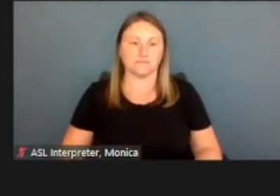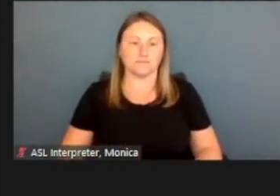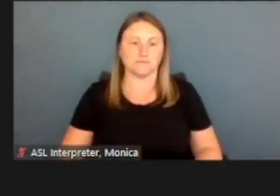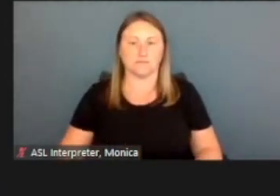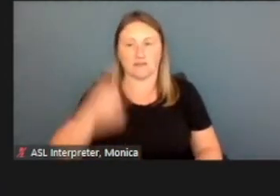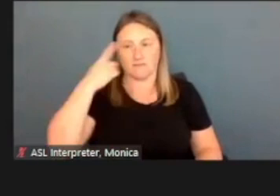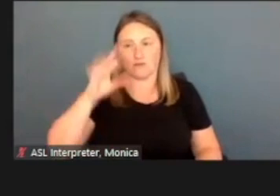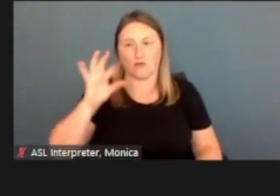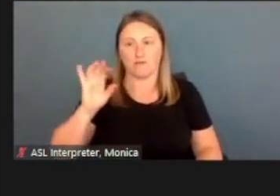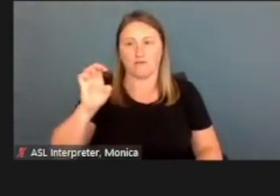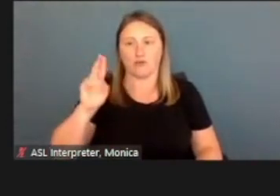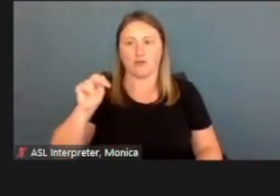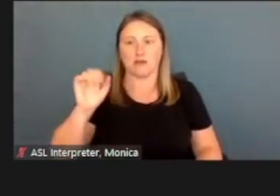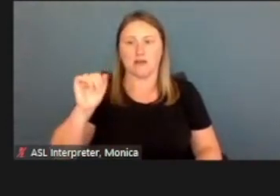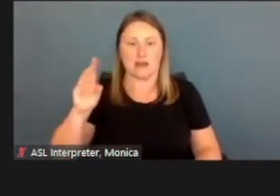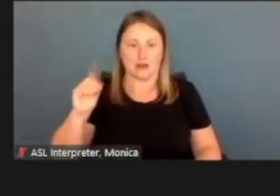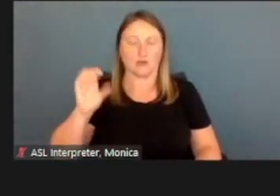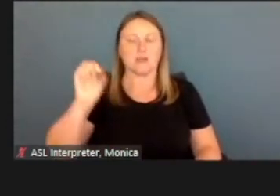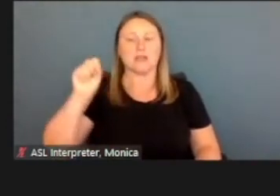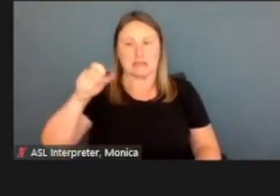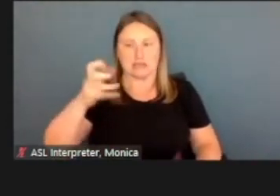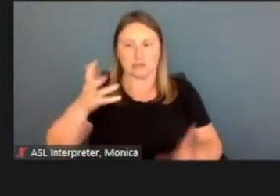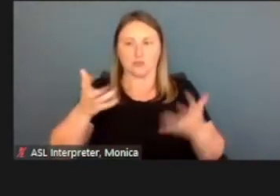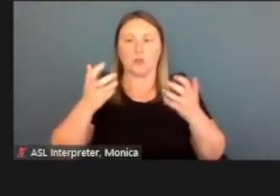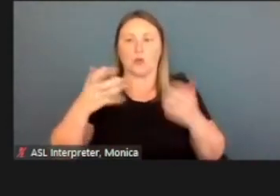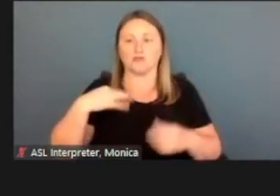And yes, he does want to apply for medical assistance.